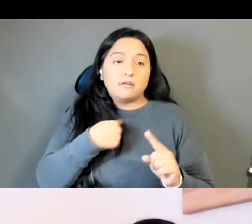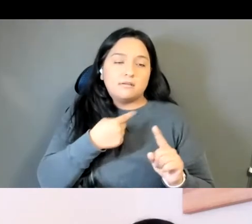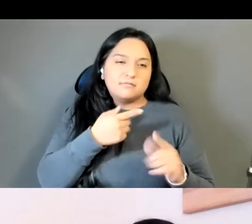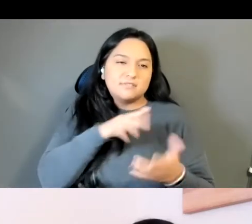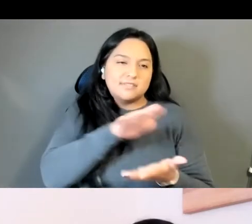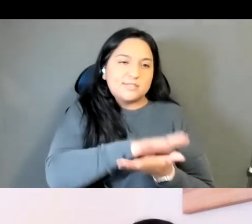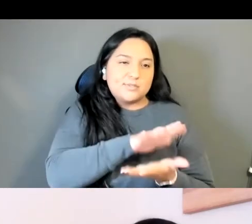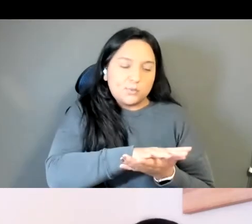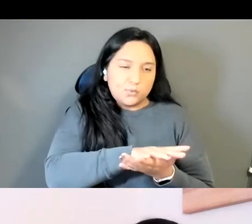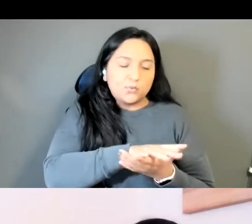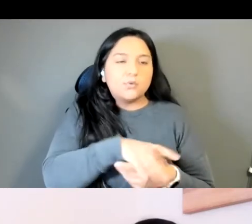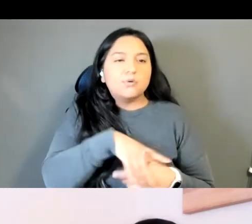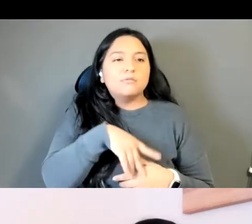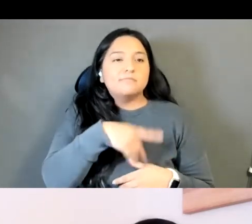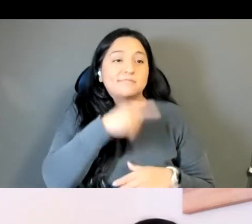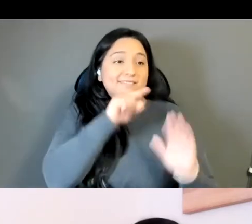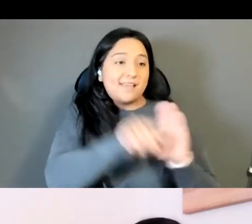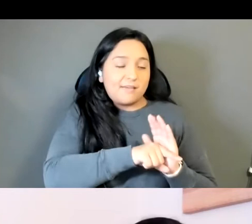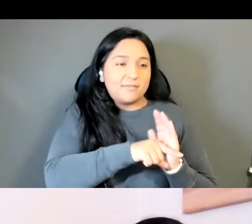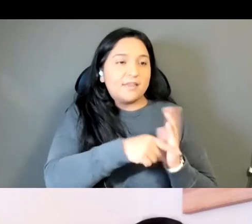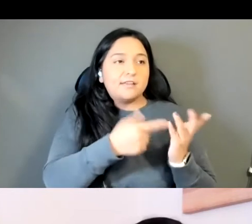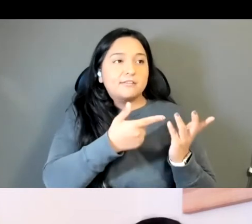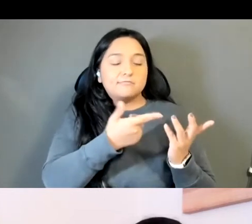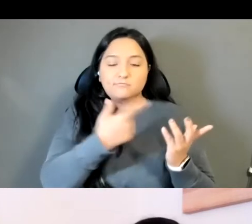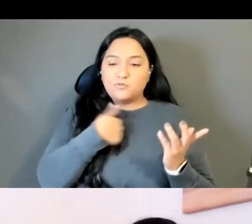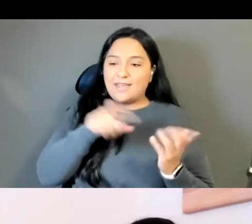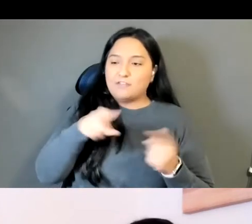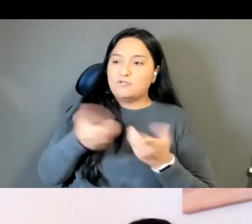ask our parents what are named met, and why they named us that, and I felt like my parents,